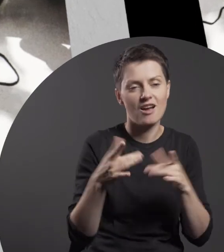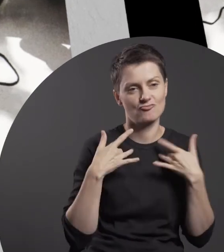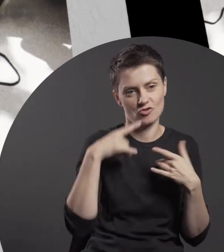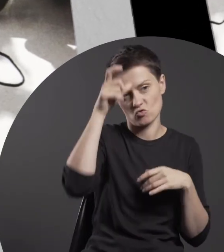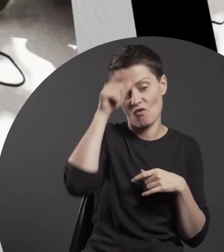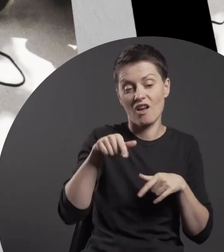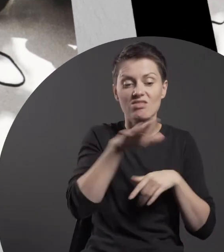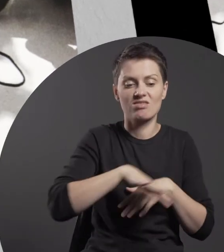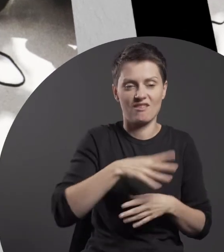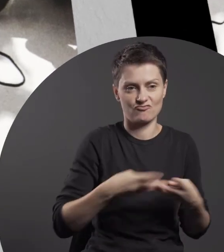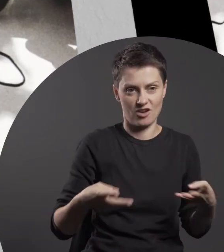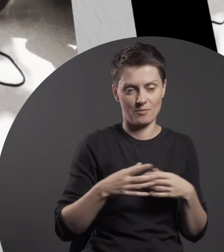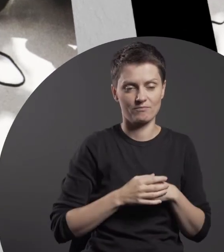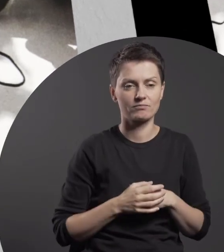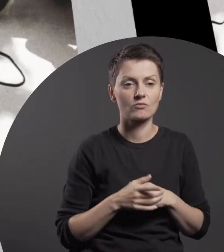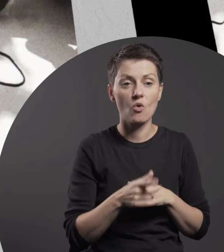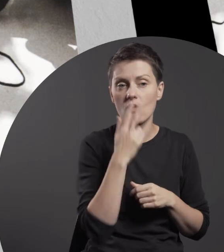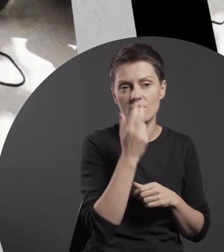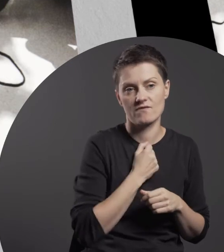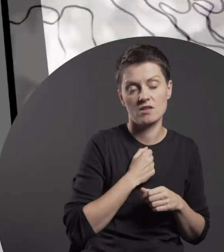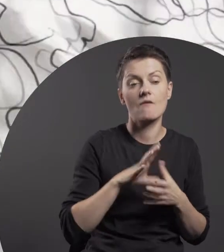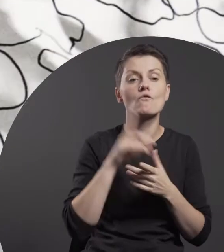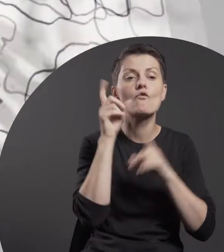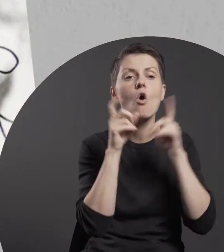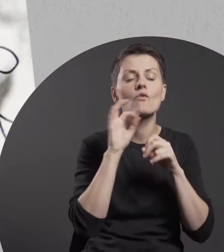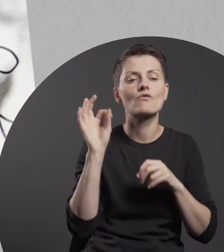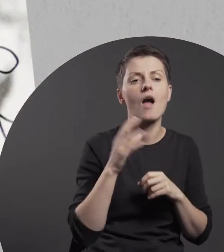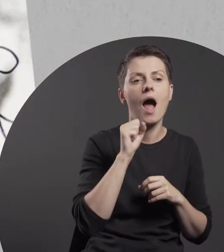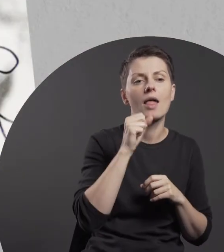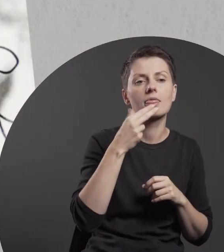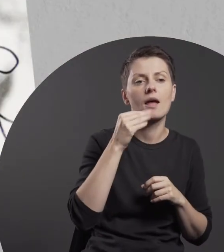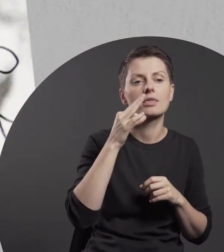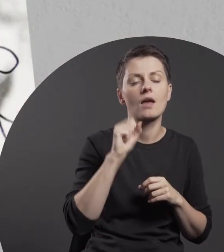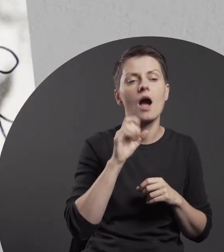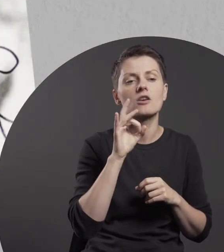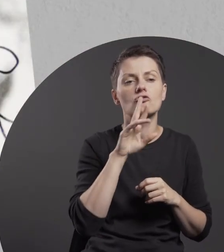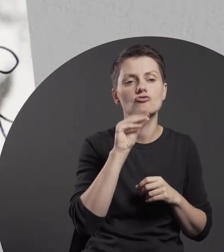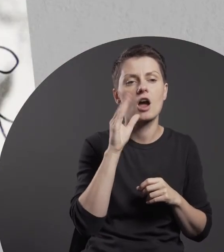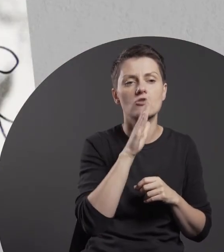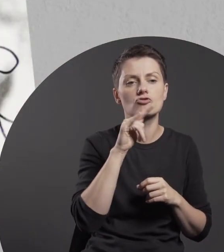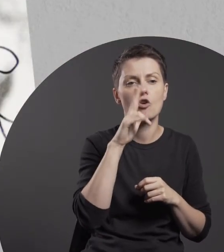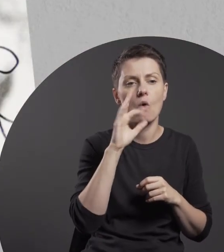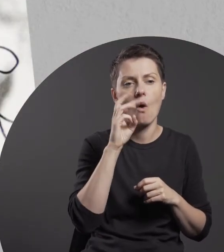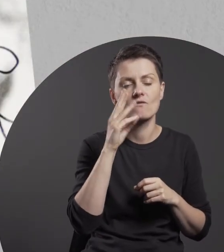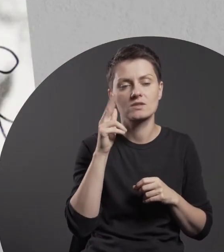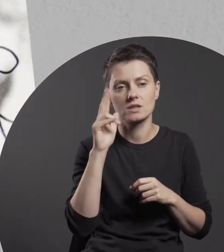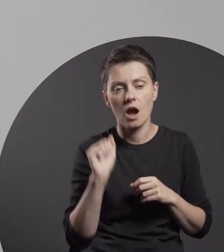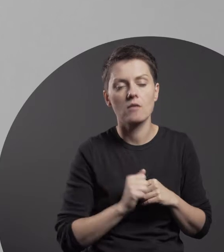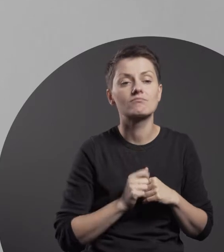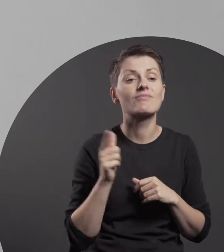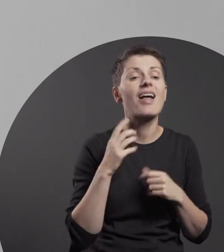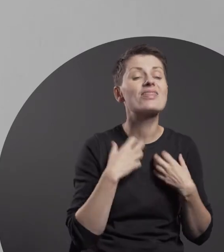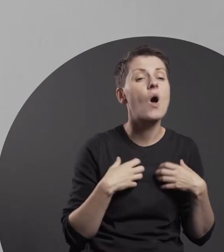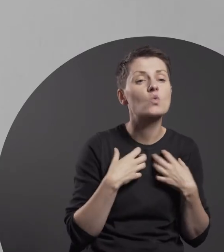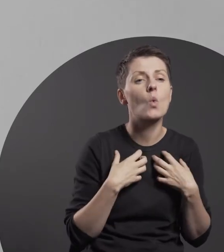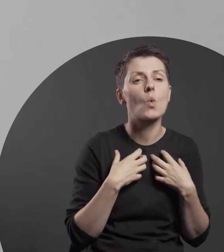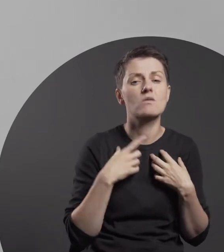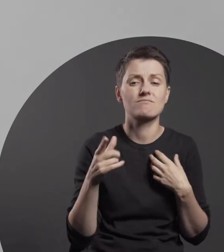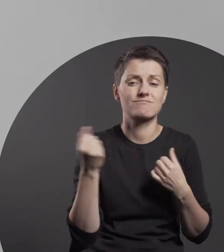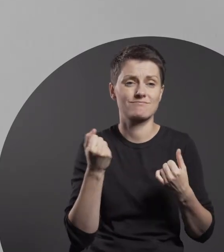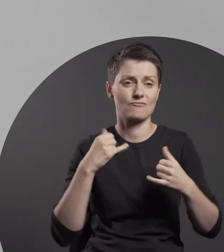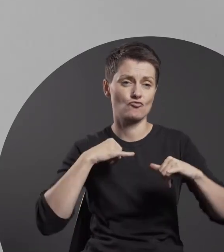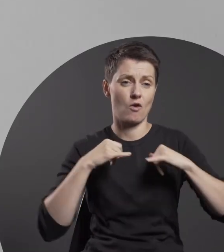This is clearly manifested in Aneta Grzeszczykowska’s photography, where nature dominates human figures.